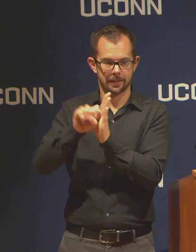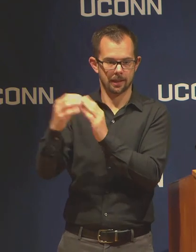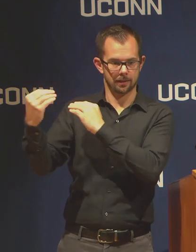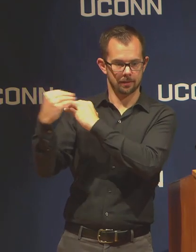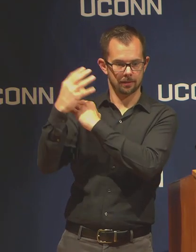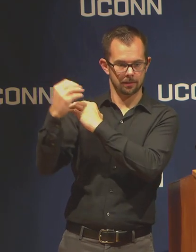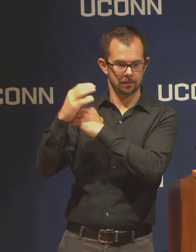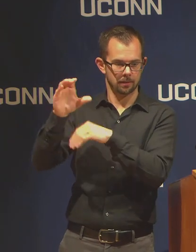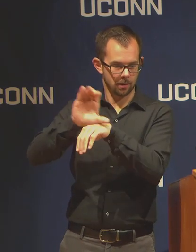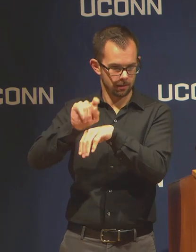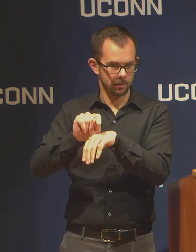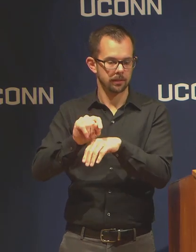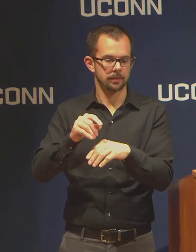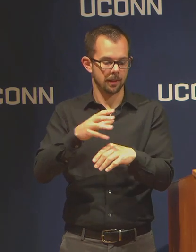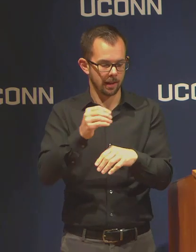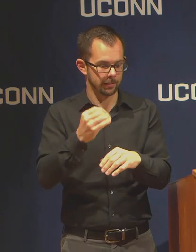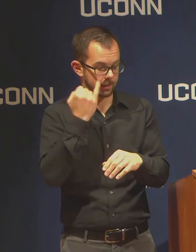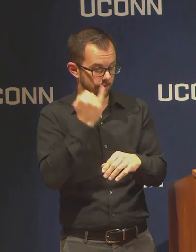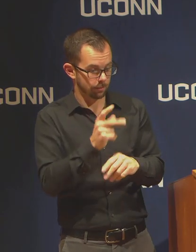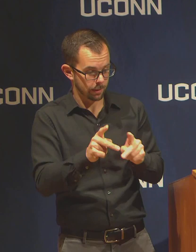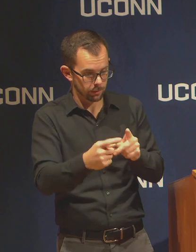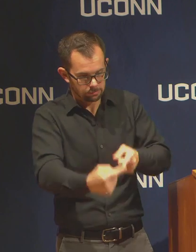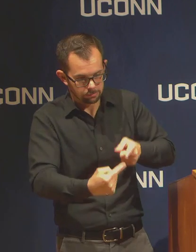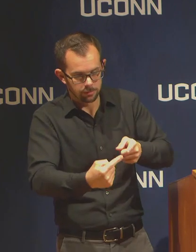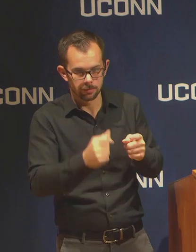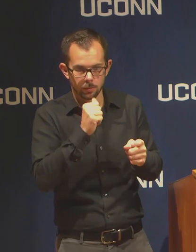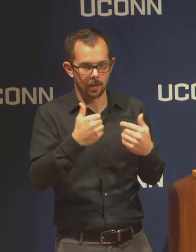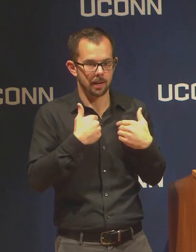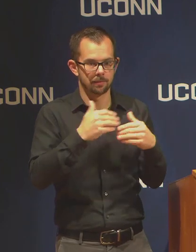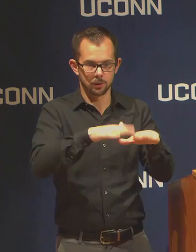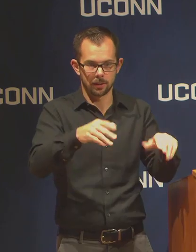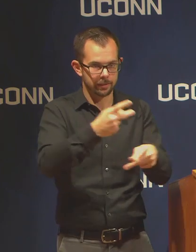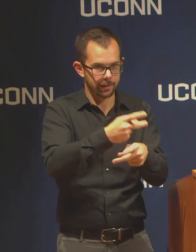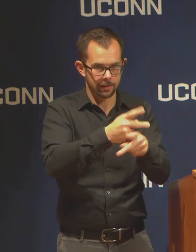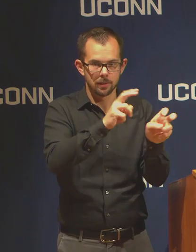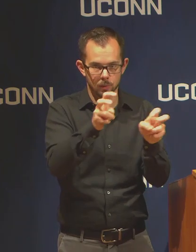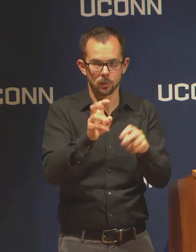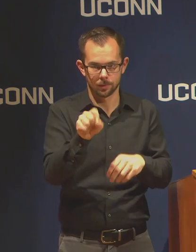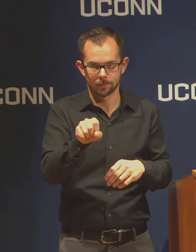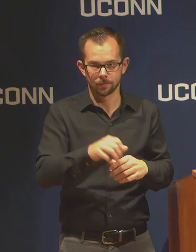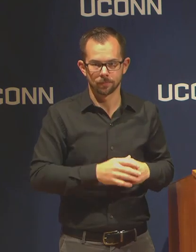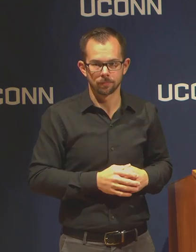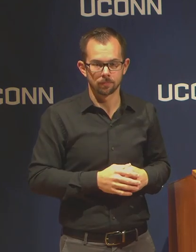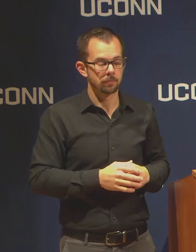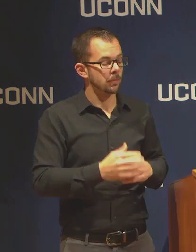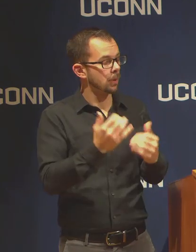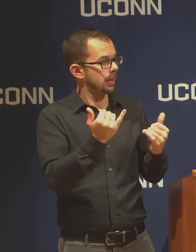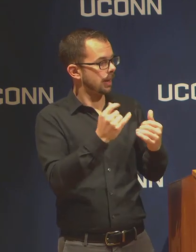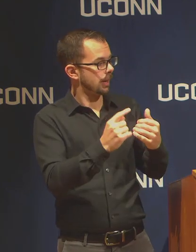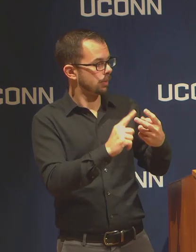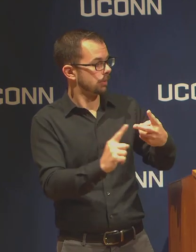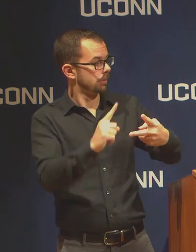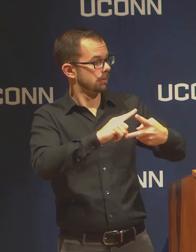and child care issues. Related to the first question of this town hall, do employees have to continue to